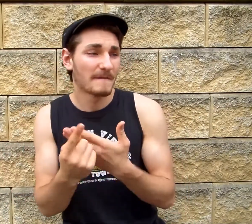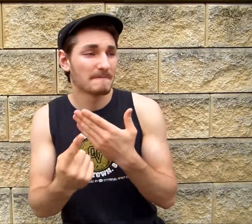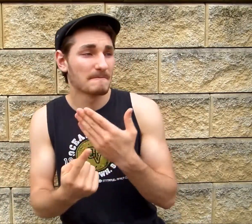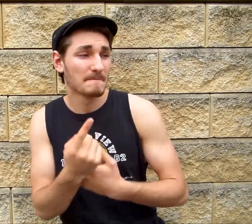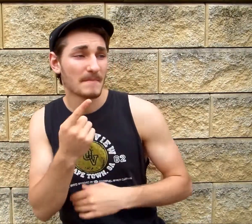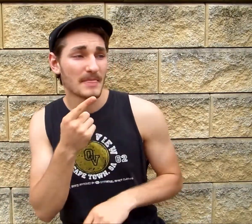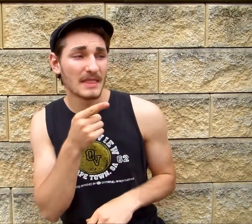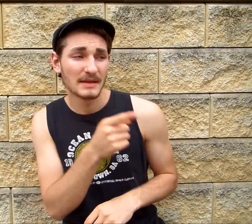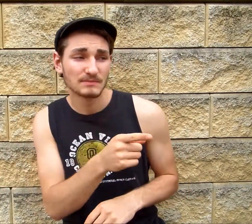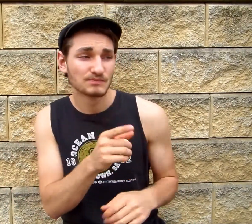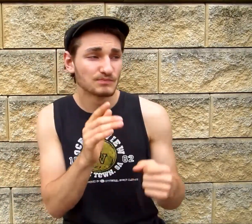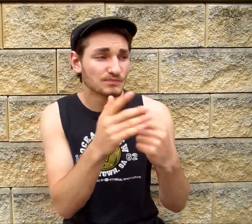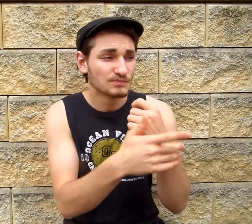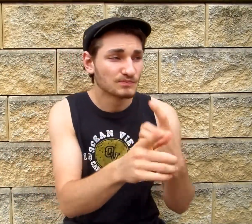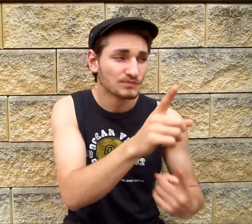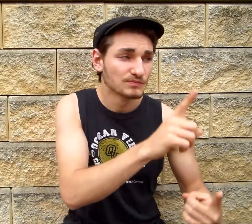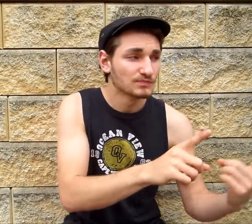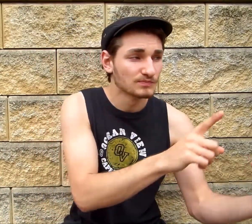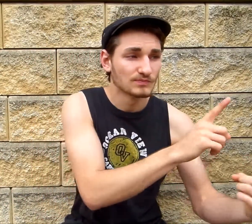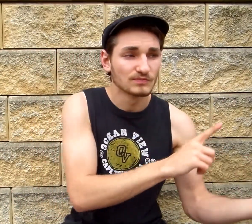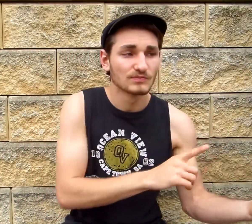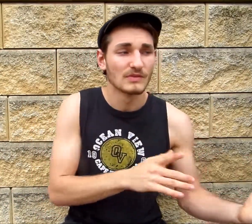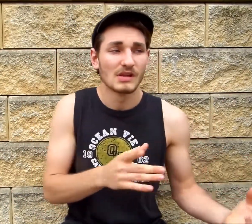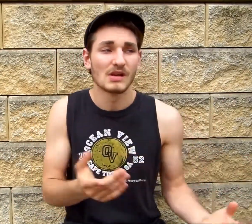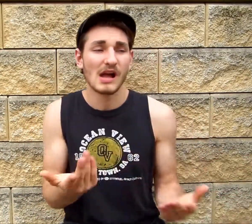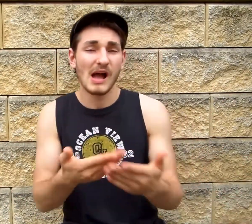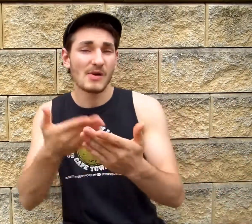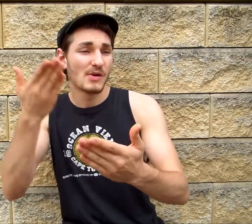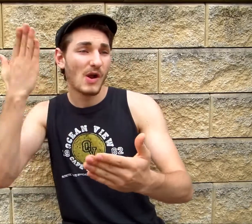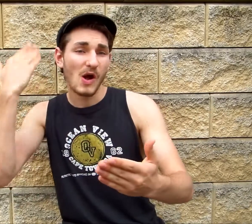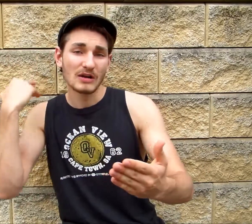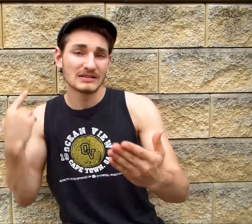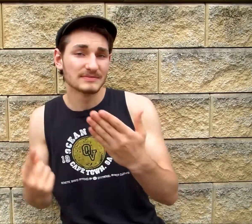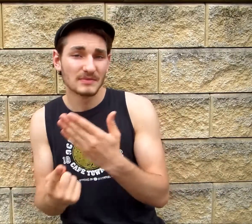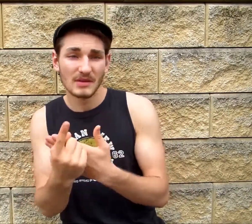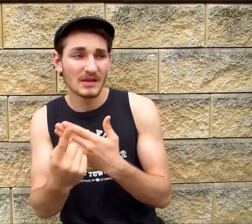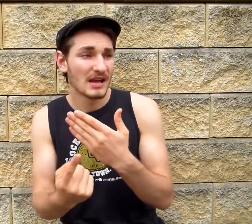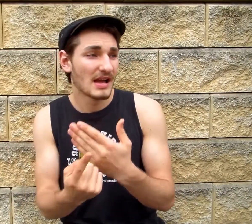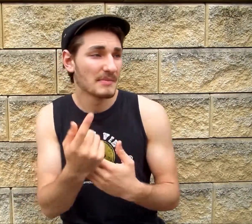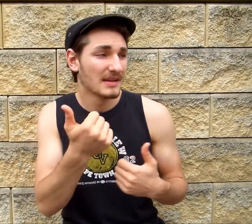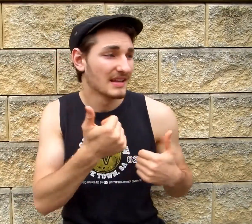You've been creepin' 'round on me How long has it been goin' on, baby? Oh